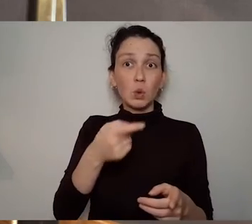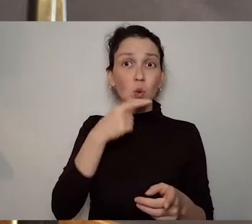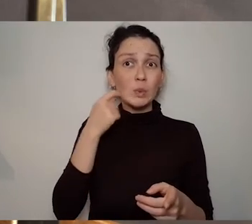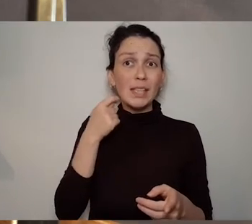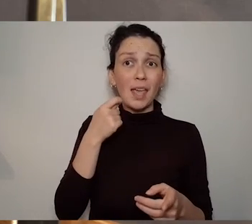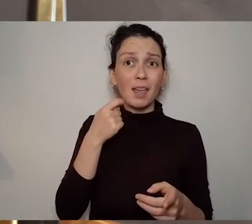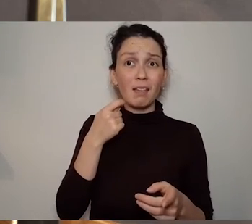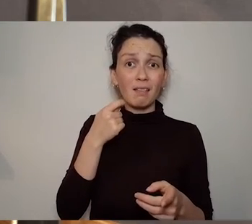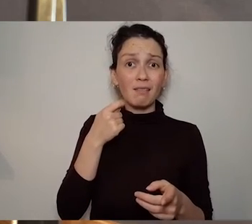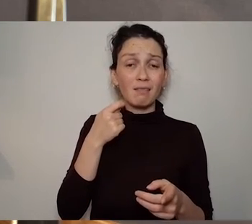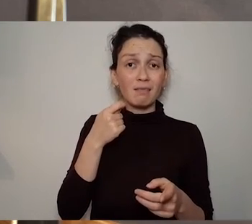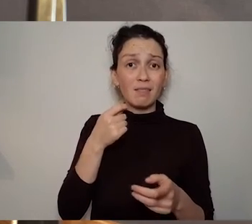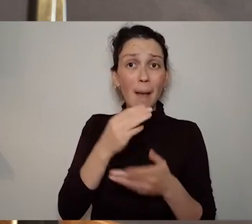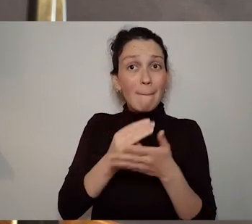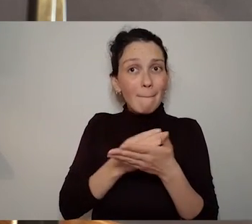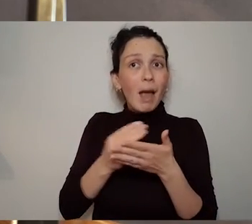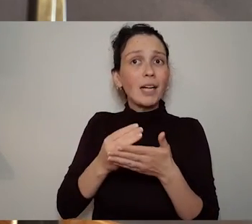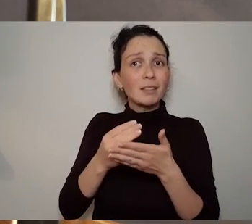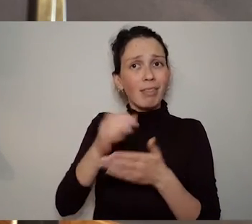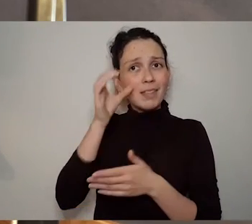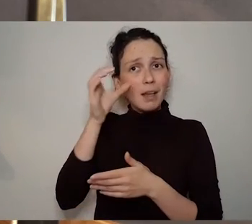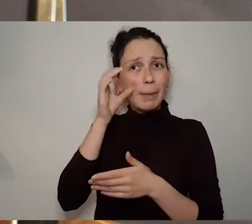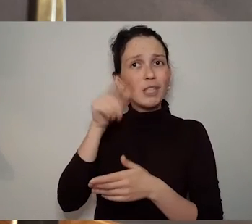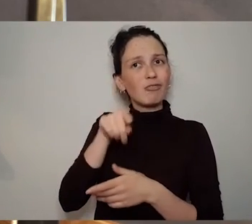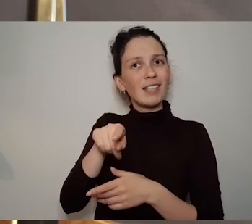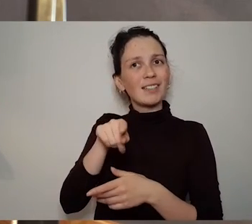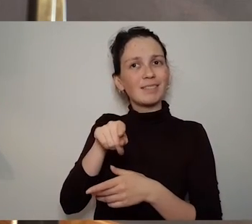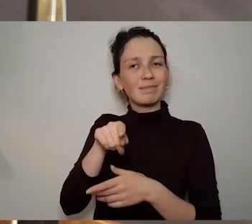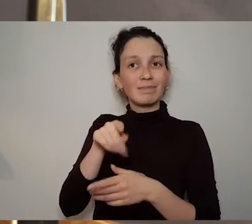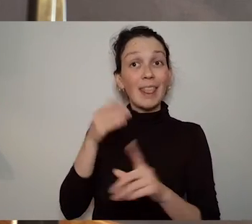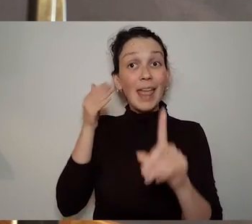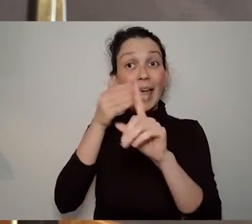September October we're not sure you know and that's really important for the University as